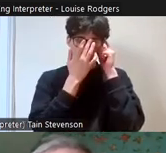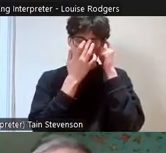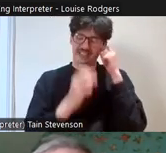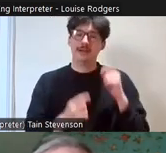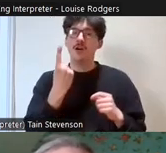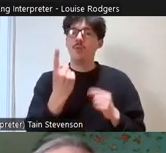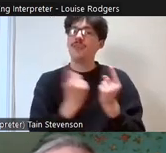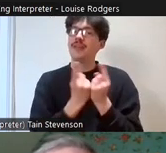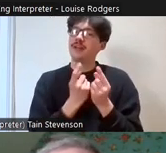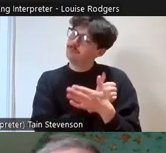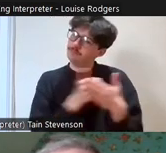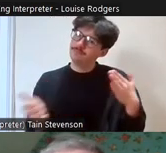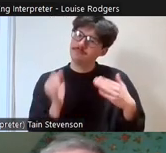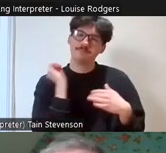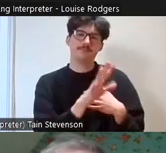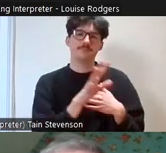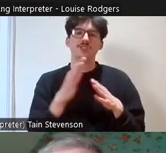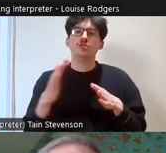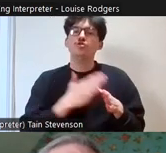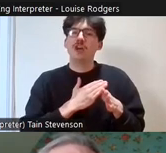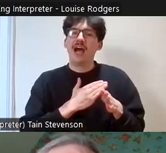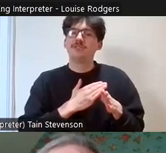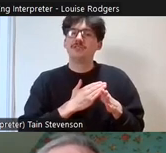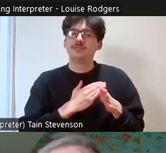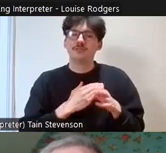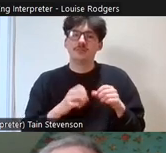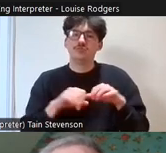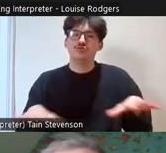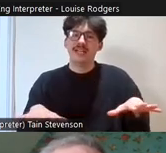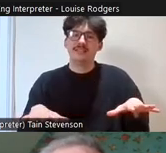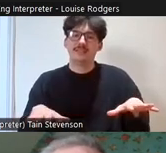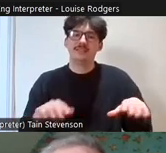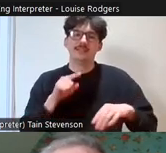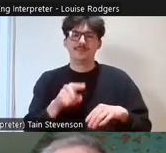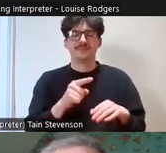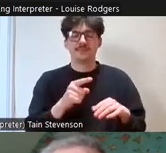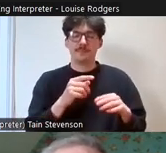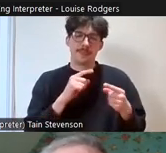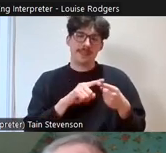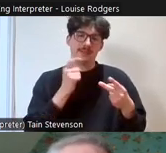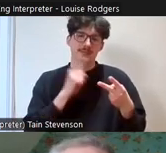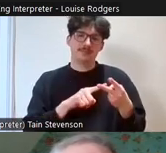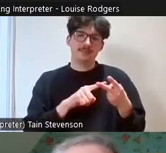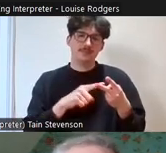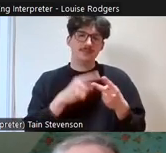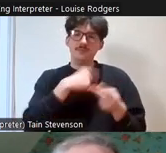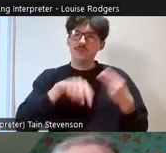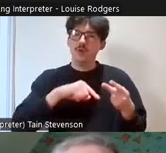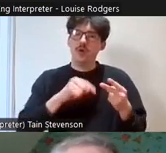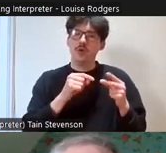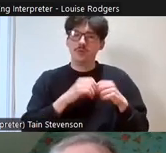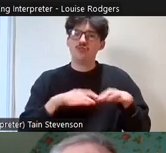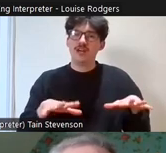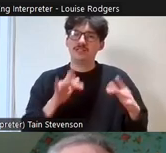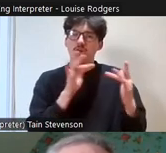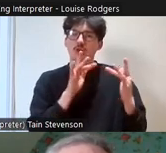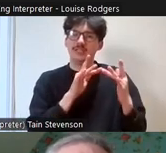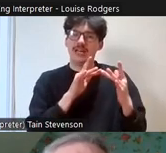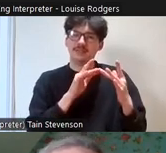projects is a draft press release and a set of every press contact for Scotland in a table so